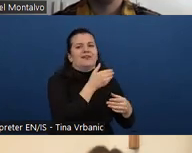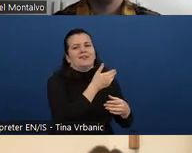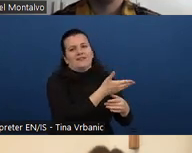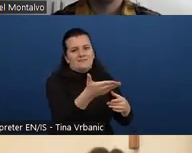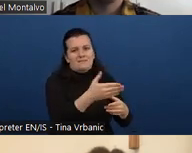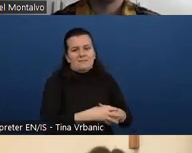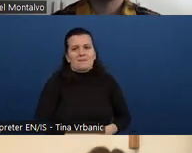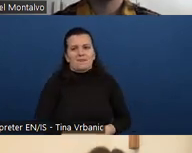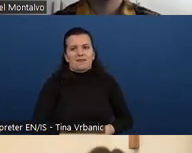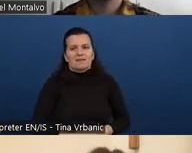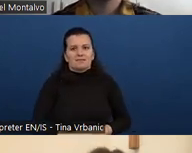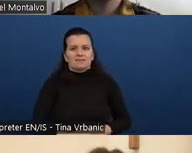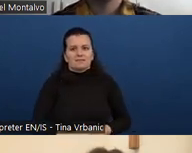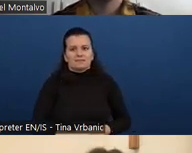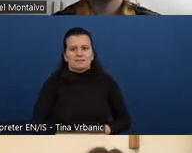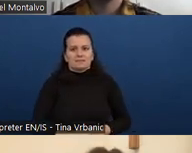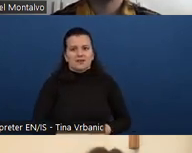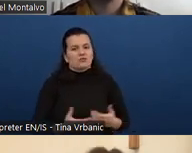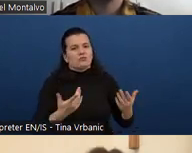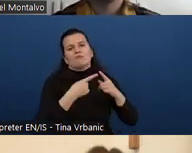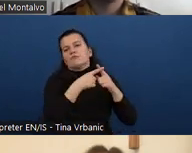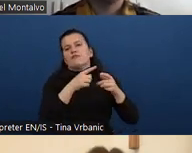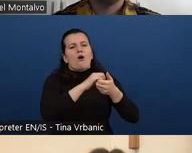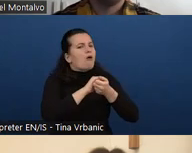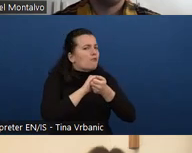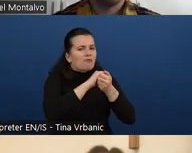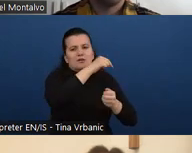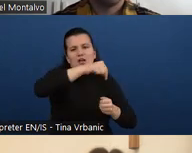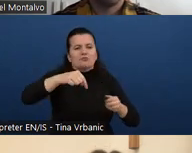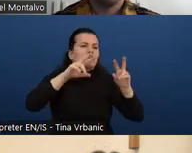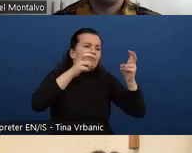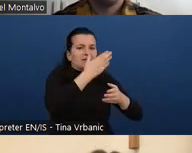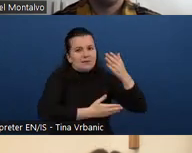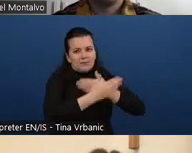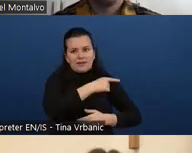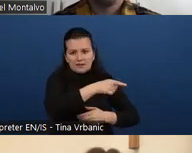and good working organizations. And I agree this is a small world. We need to collaborate.